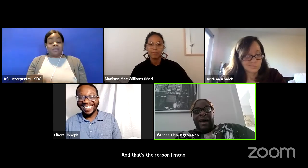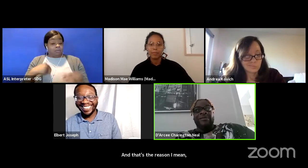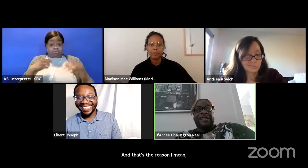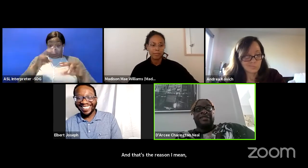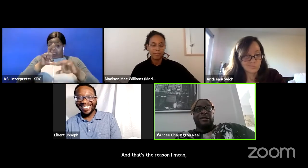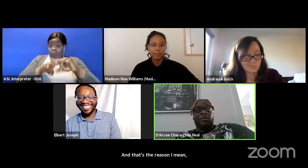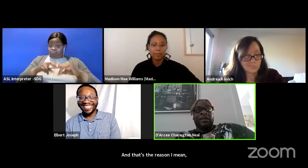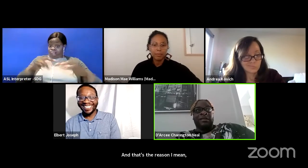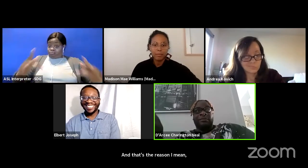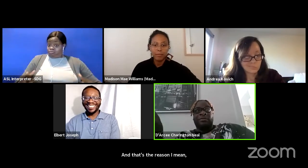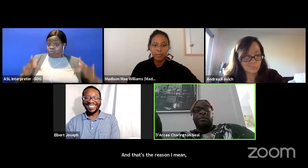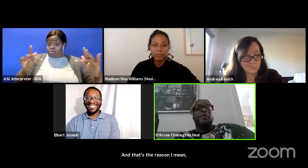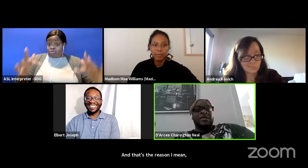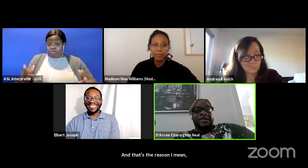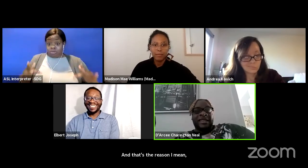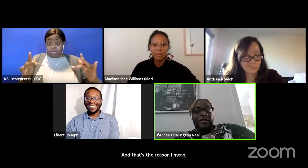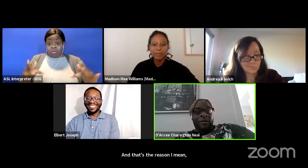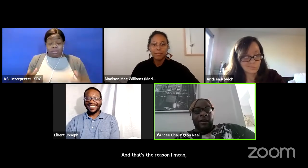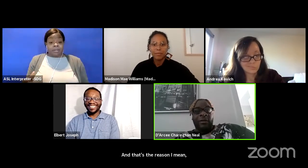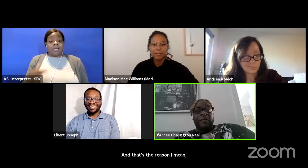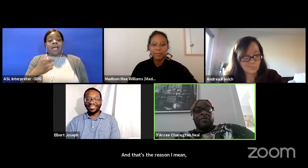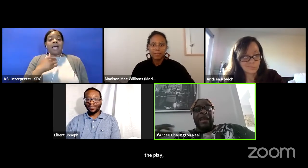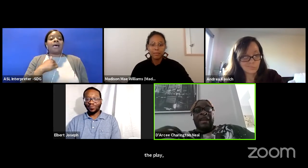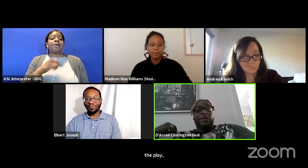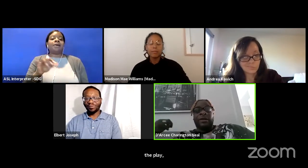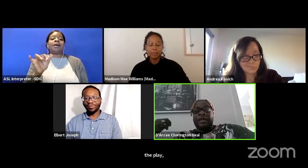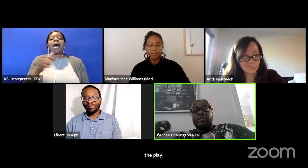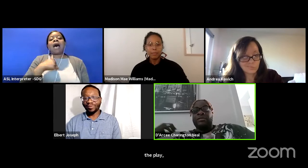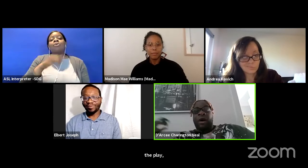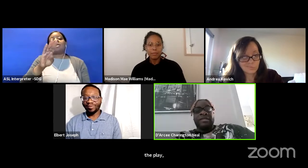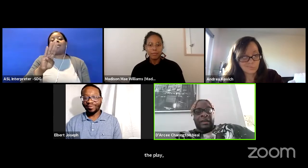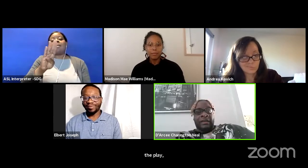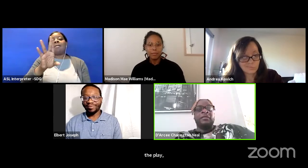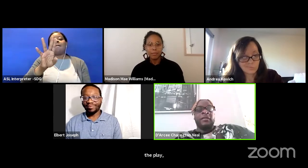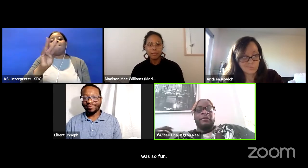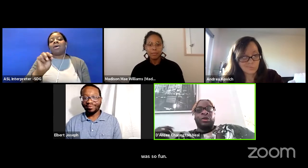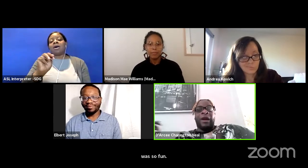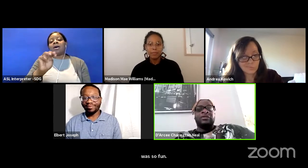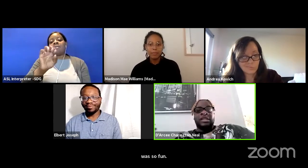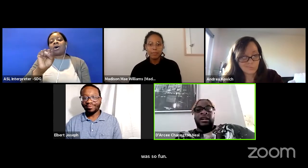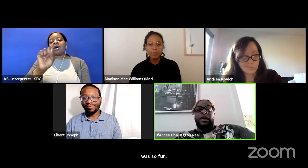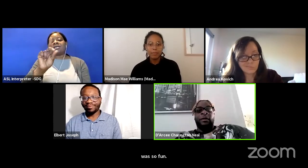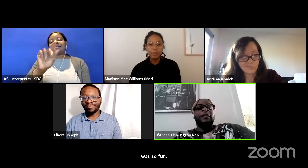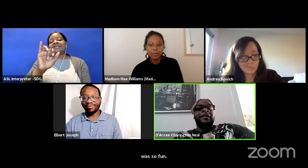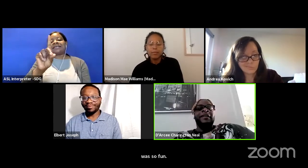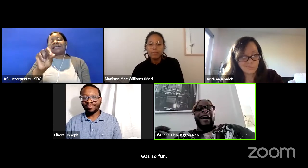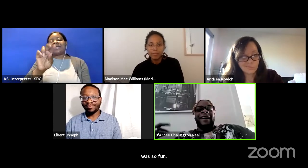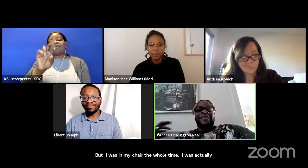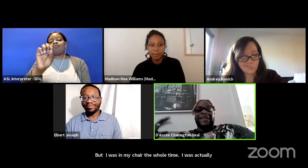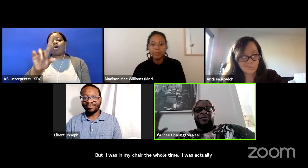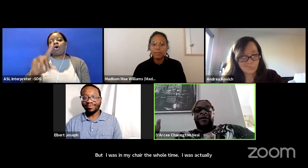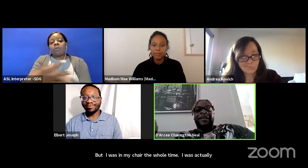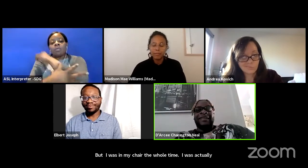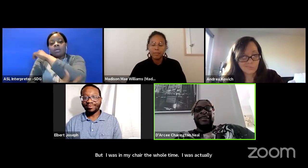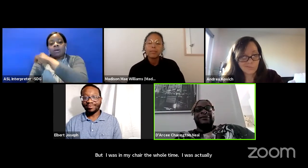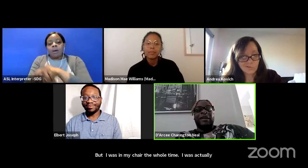I was actually one of the bums on skid row. And I literally was malting throughout the show. I was like growing leaves